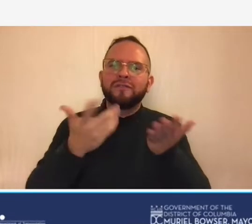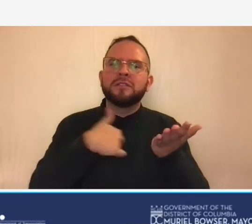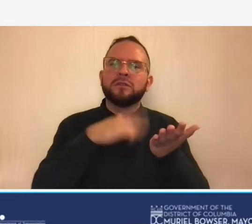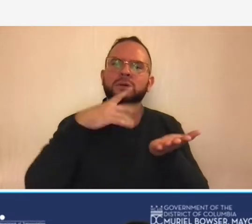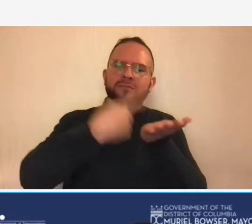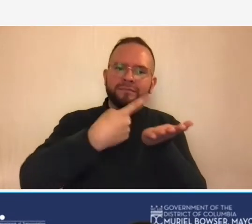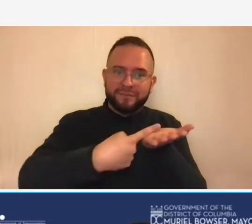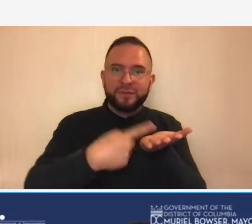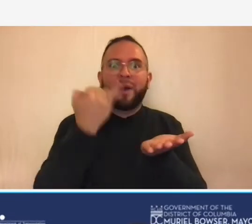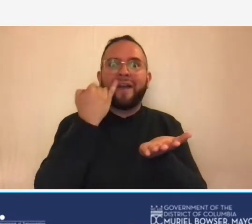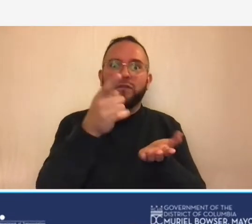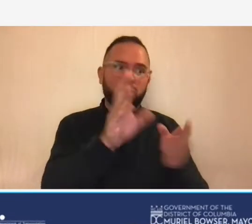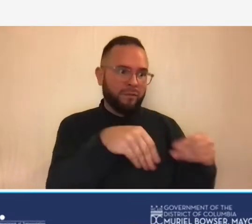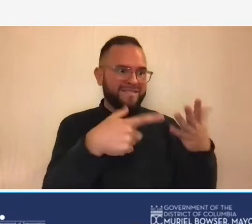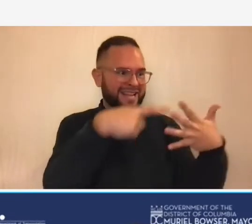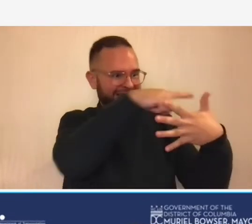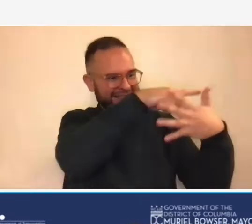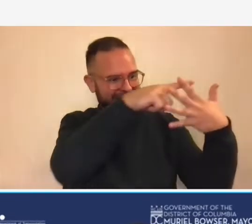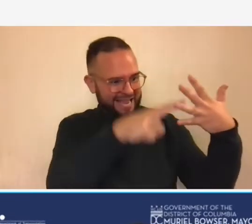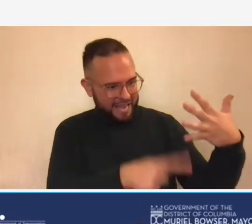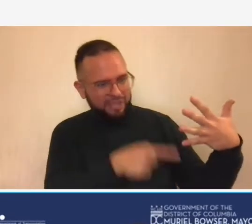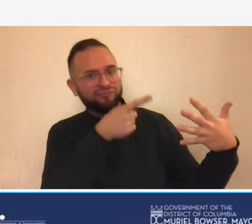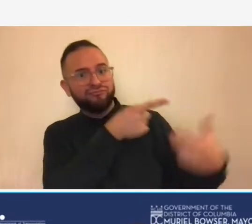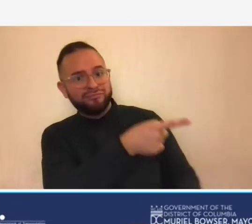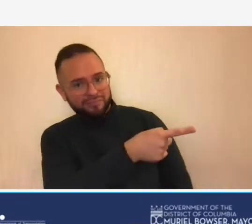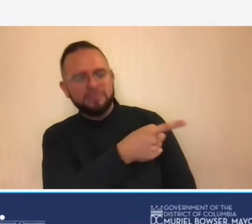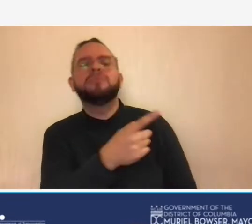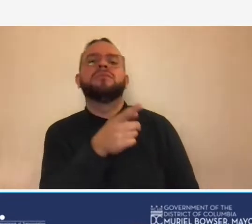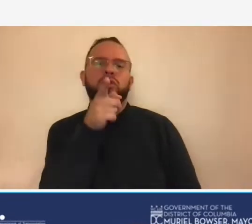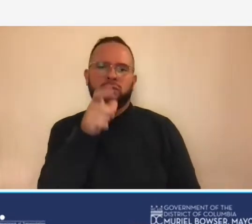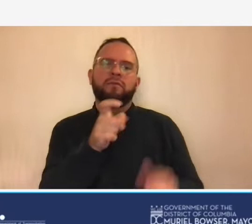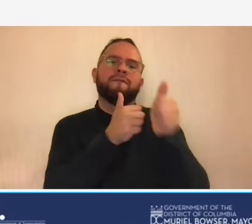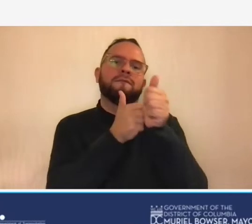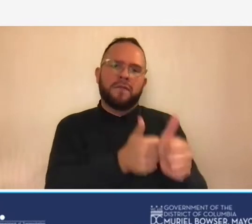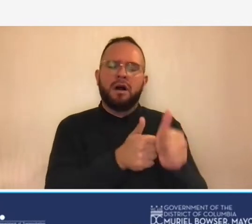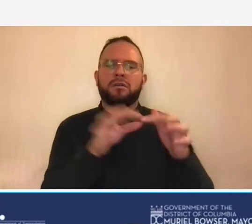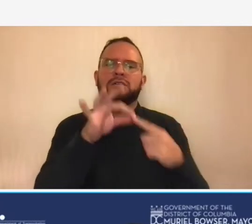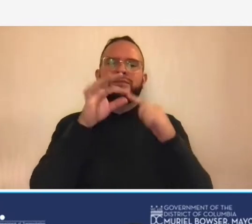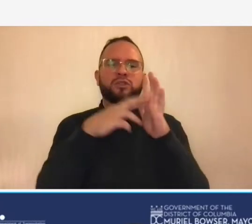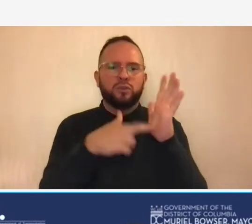to the special rules so for example um we have engineering and design related services and we're